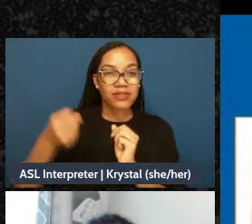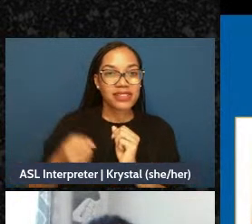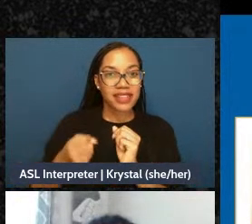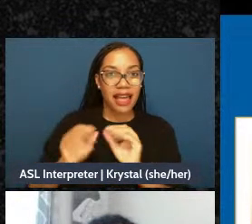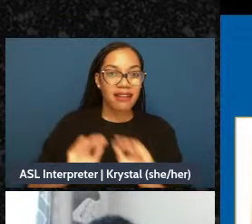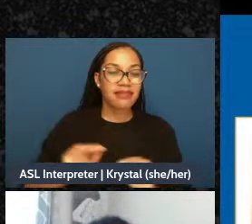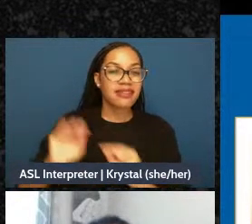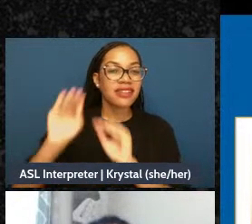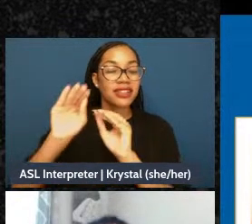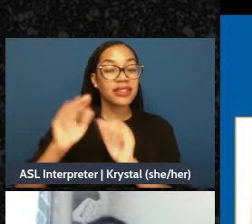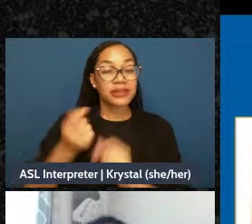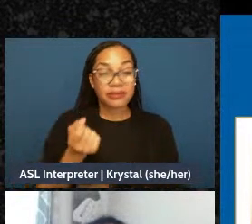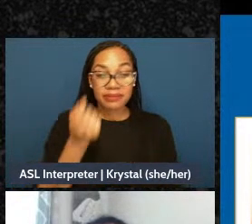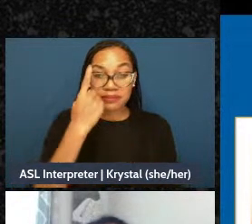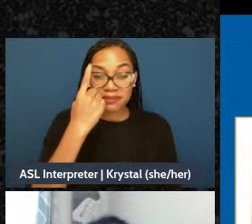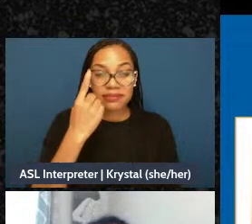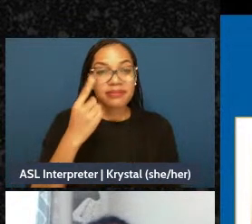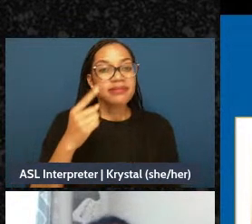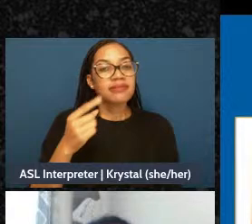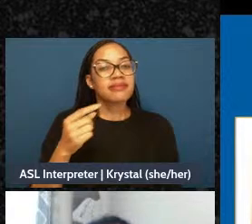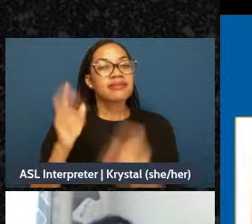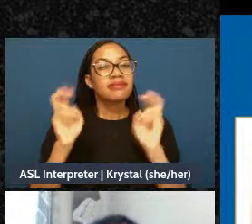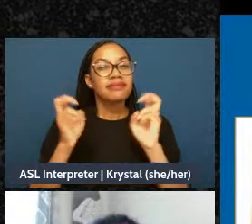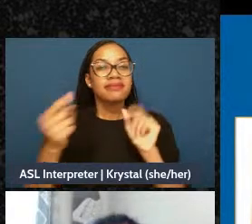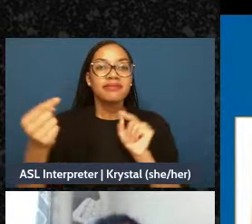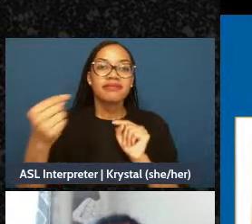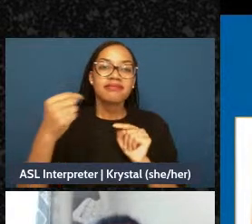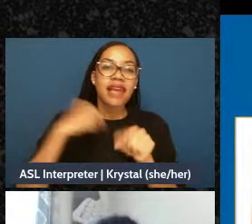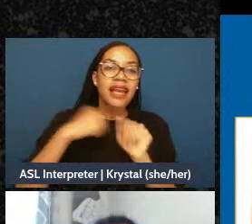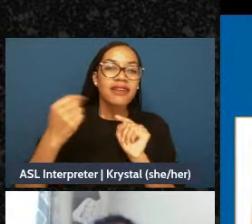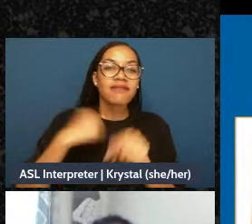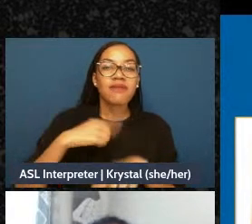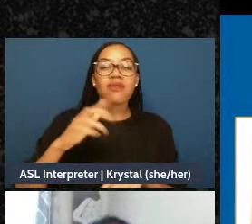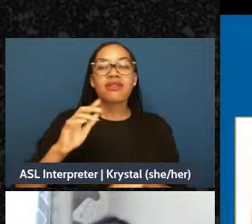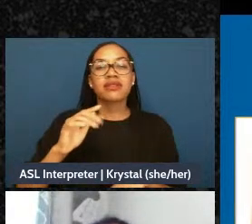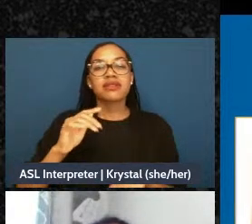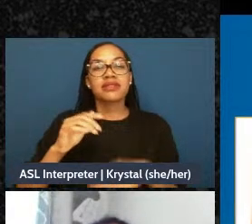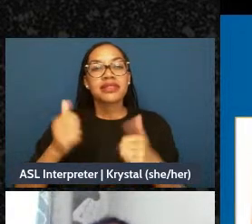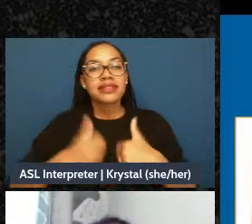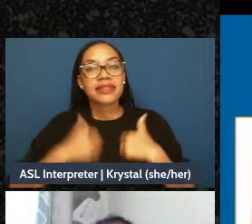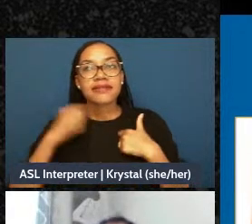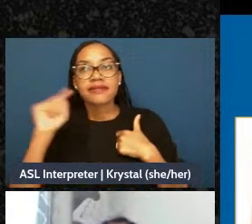life of going back and forth and are able to - and I came to this